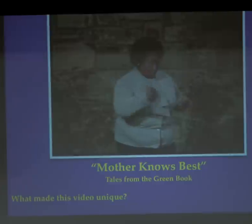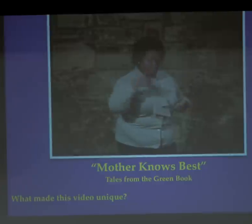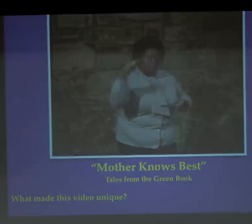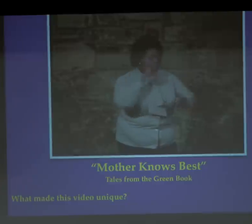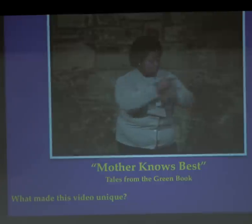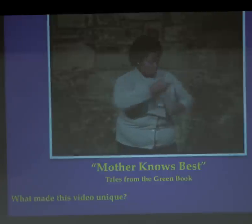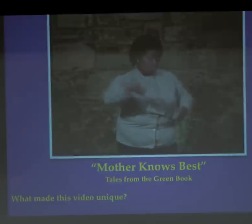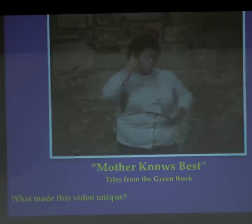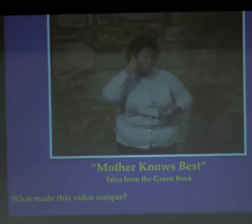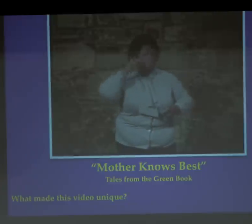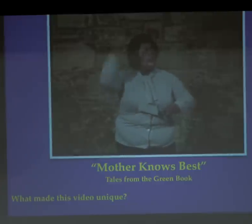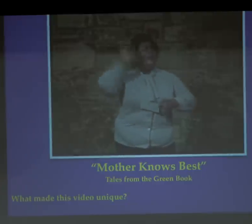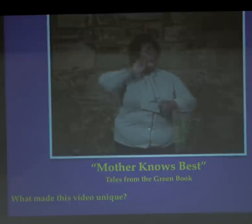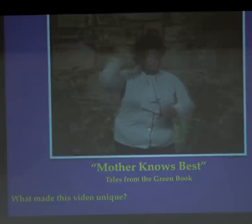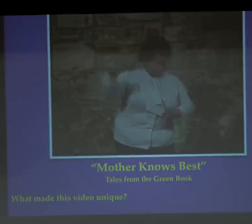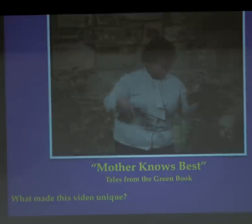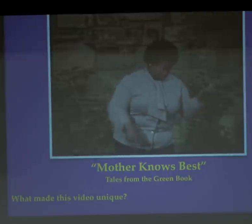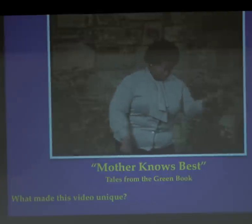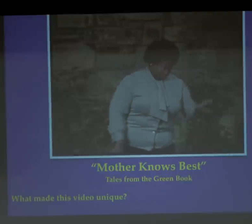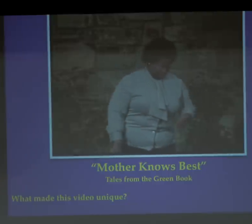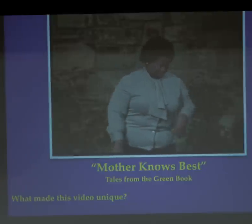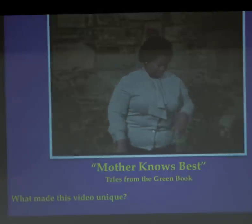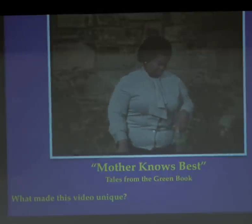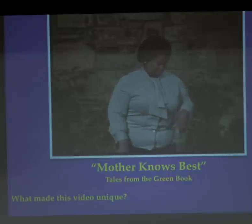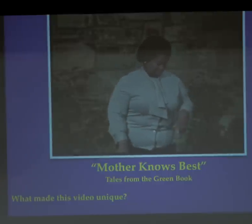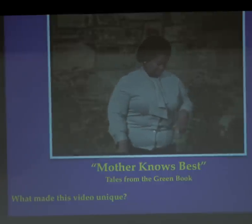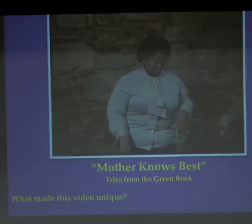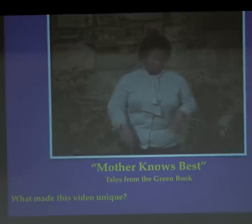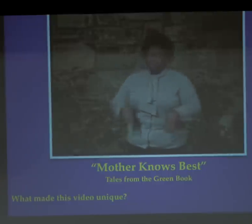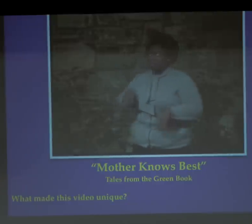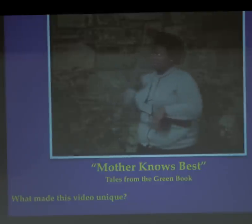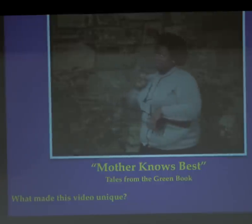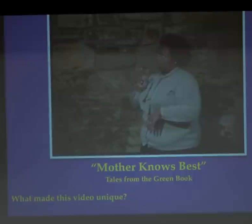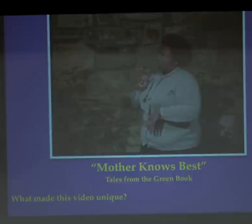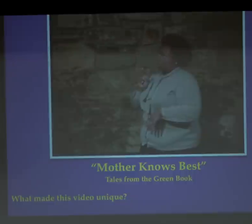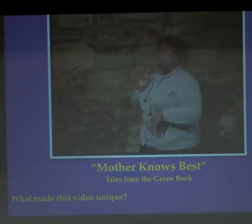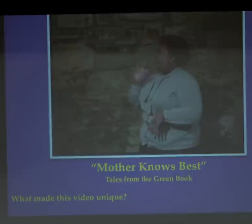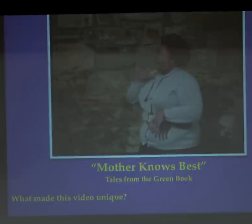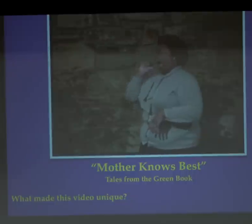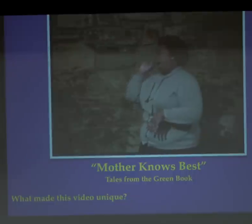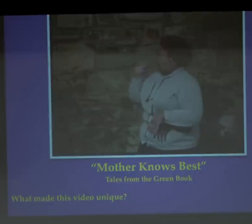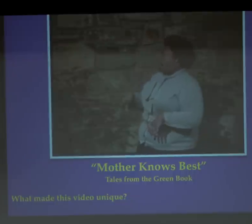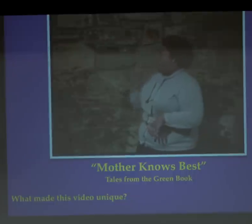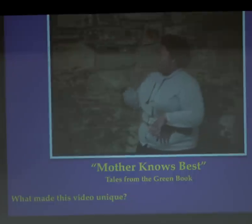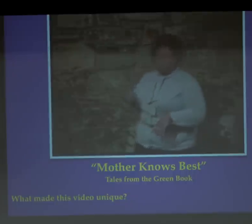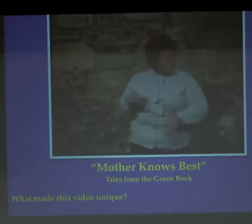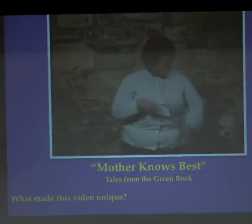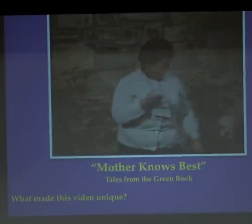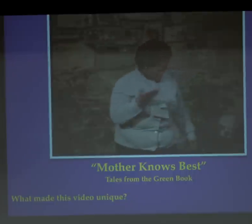I said, "Are you sure? I'm going to call up your sister and ask her and see if it's hers or not."